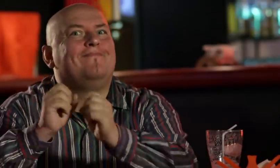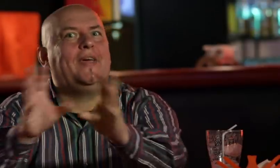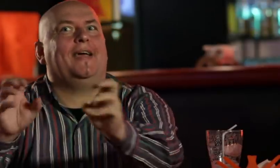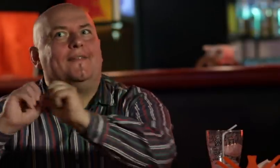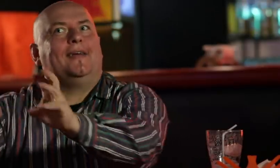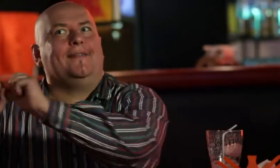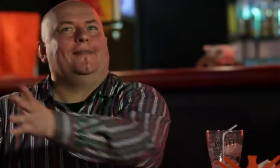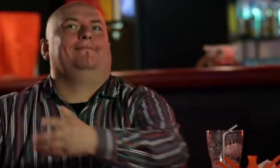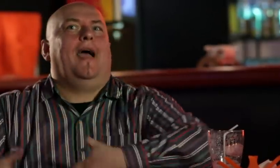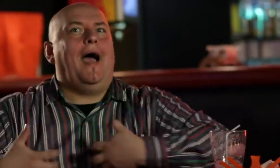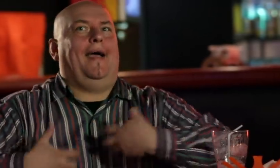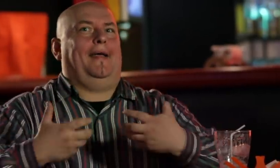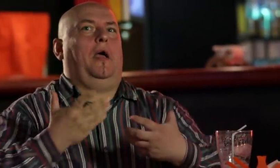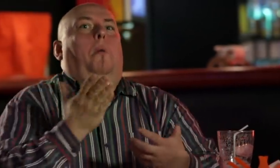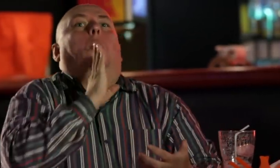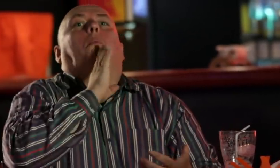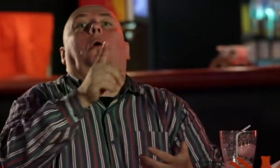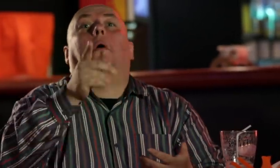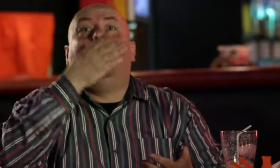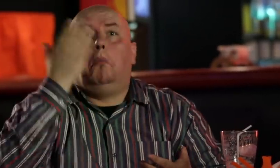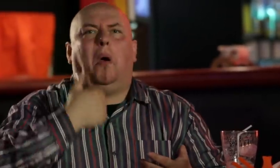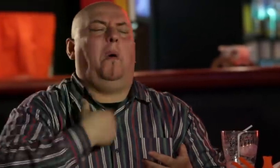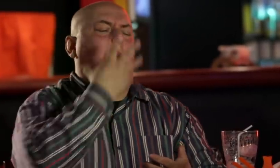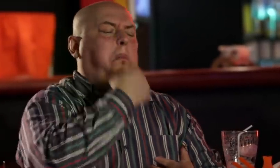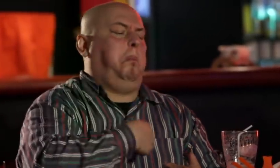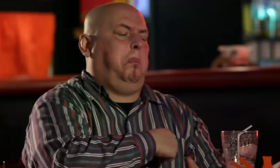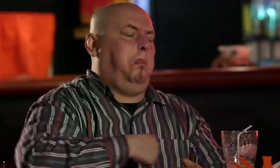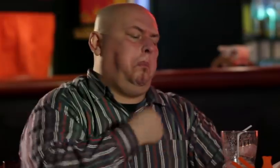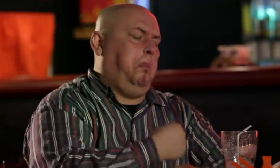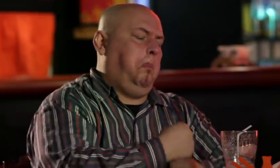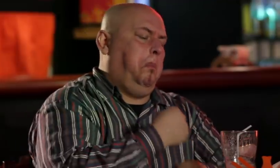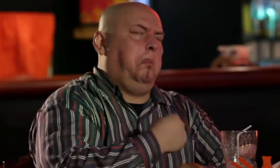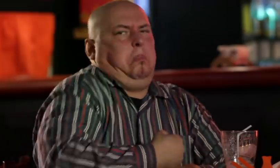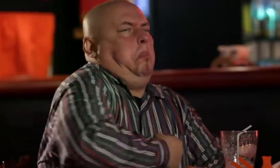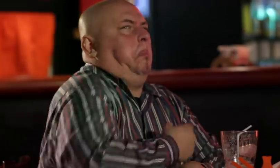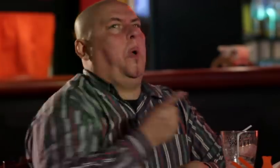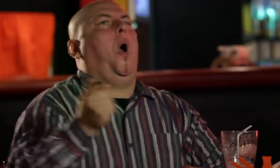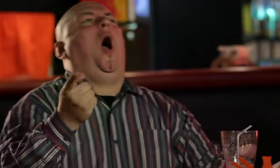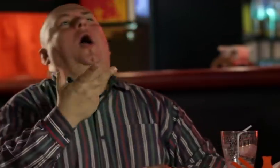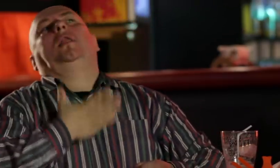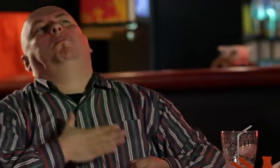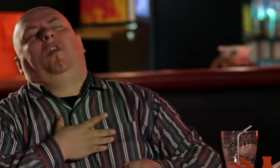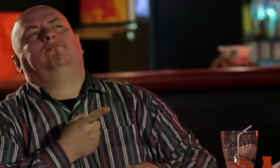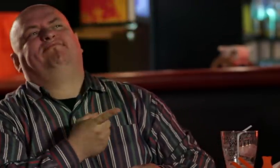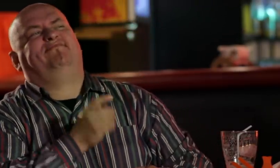he is a nice person We start to help each other; I infect them with my joy. If I were frowned they wouldn’t like that.